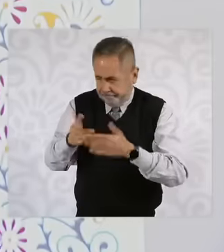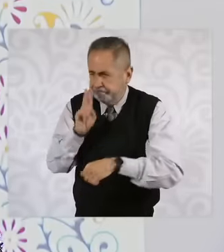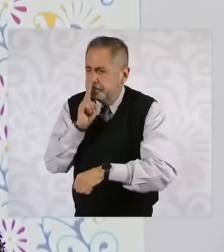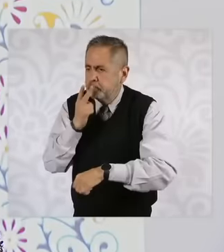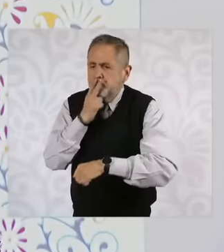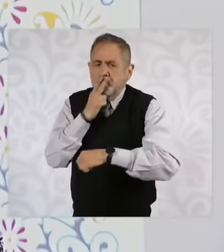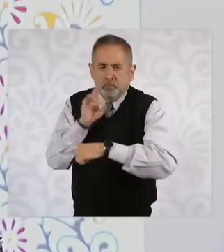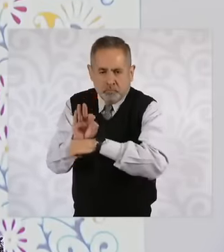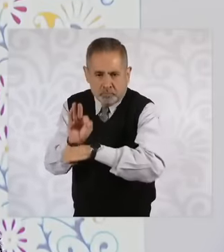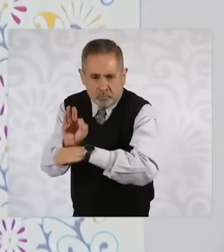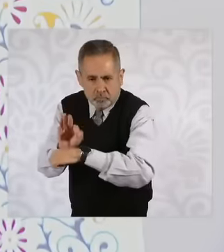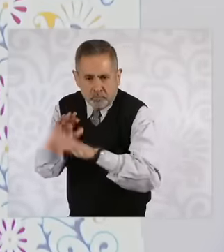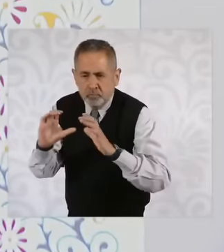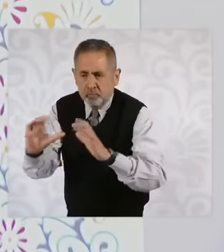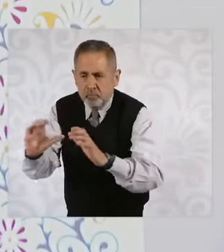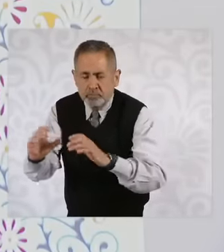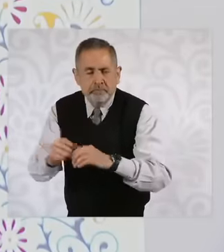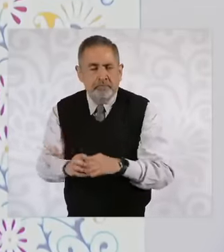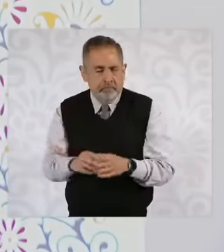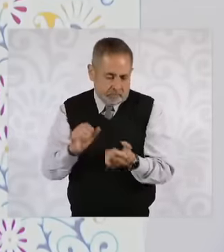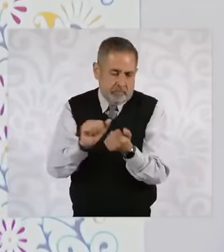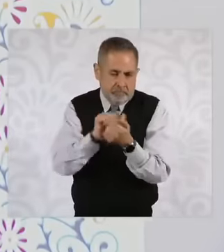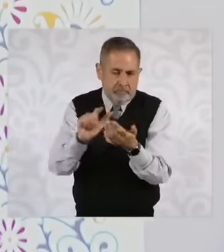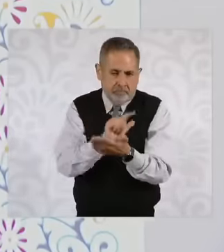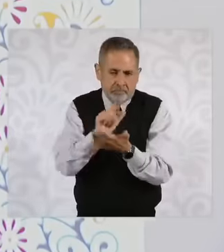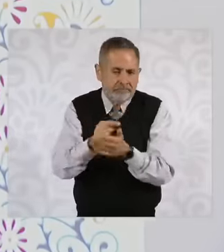they did How through